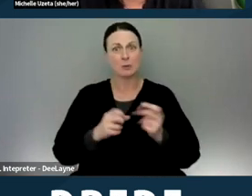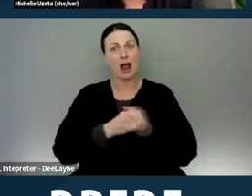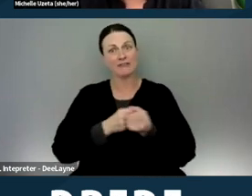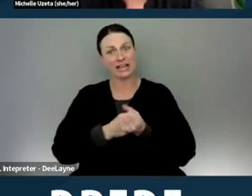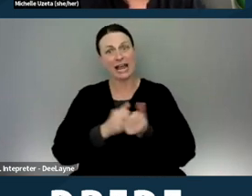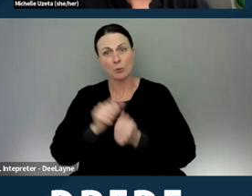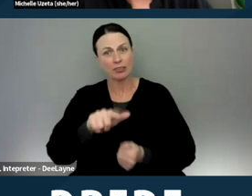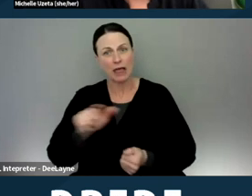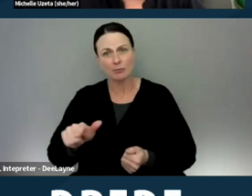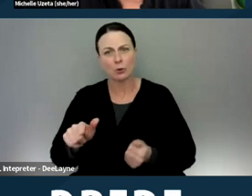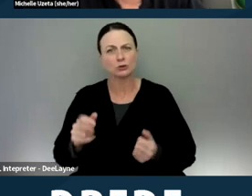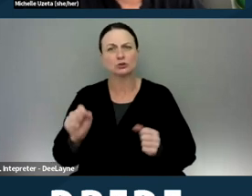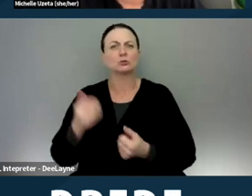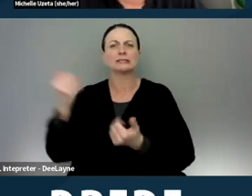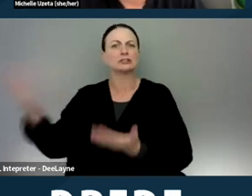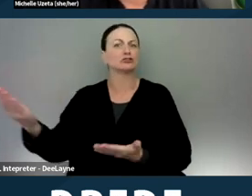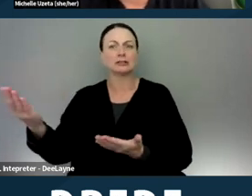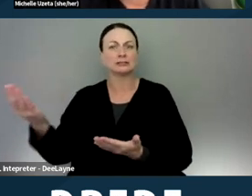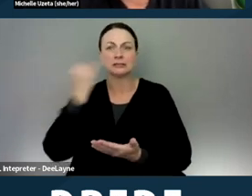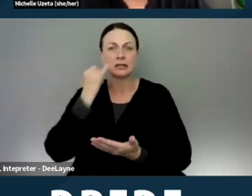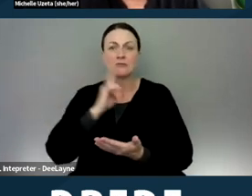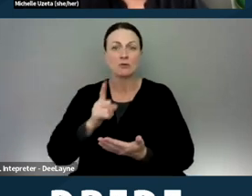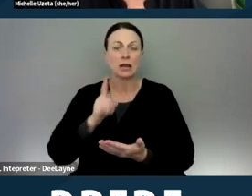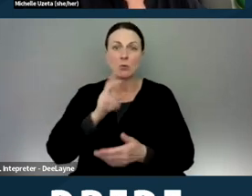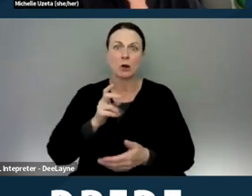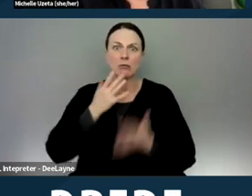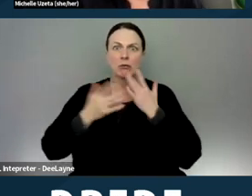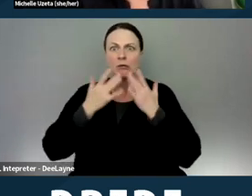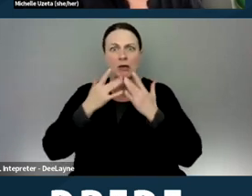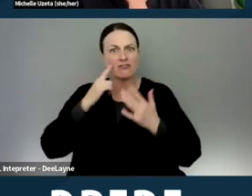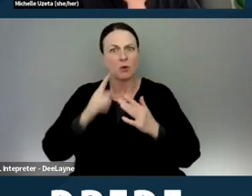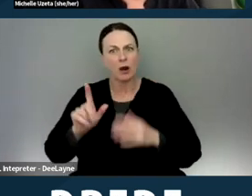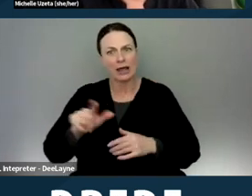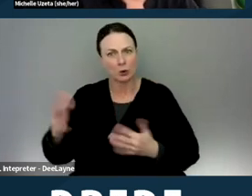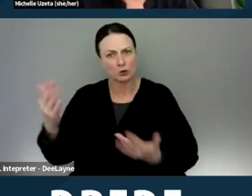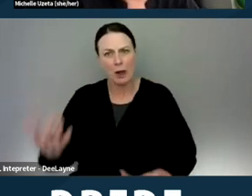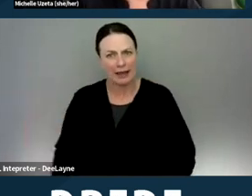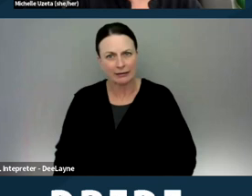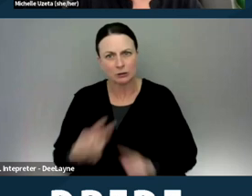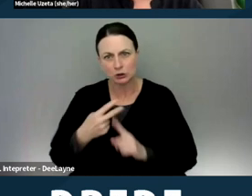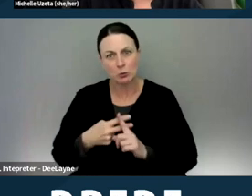what could we suggest if it really would be a hardship for the landlord to wait two months to rent a unit?